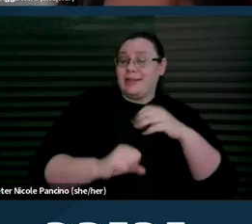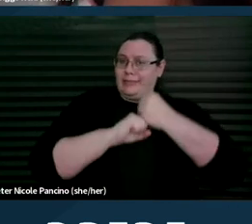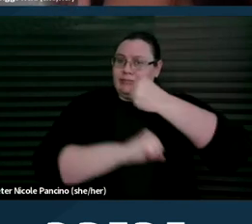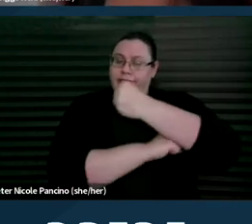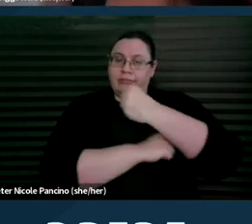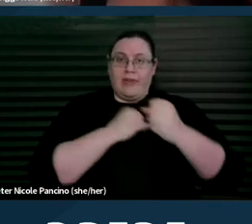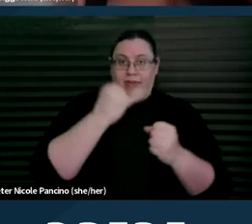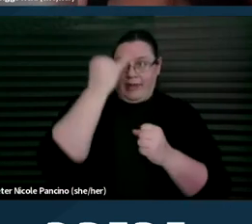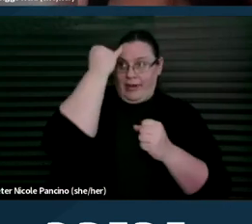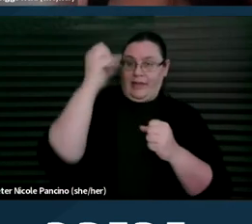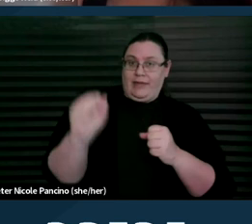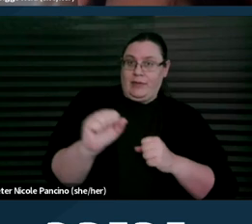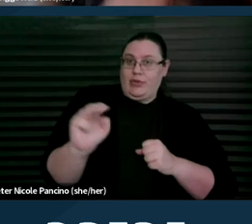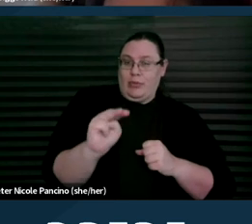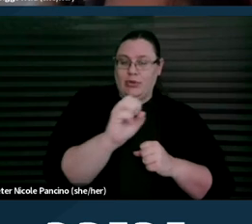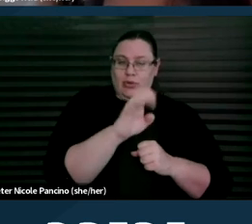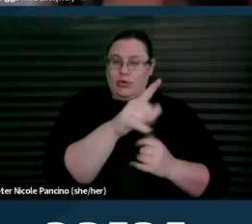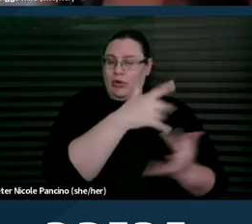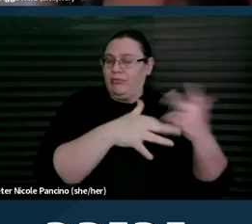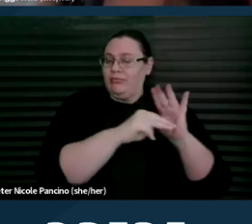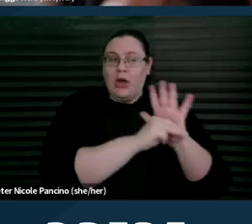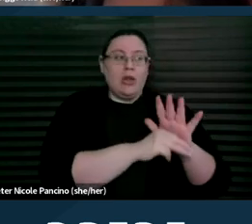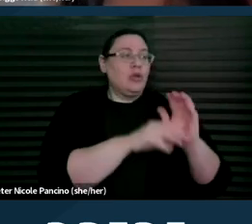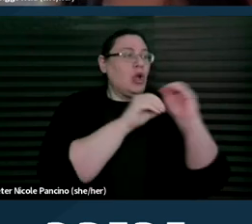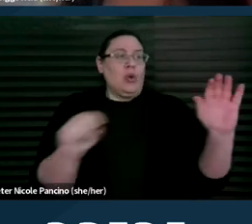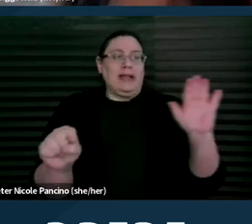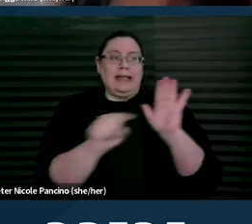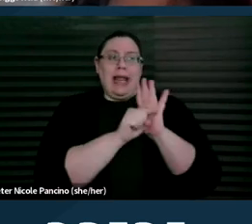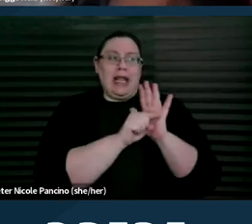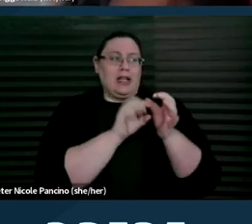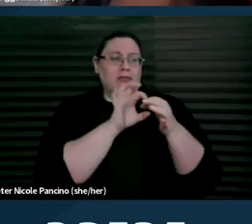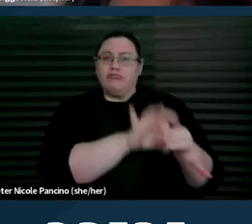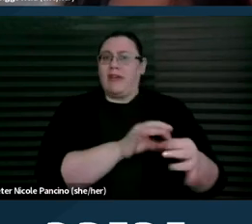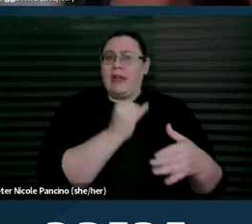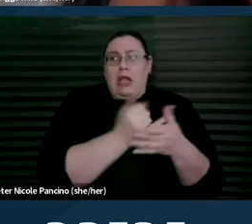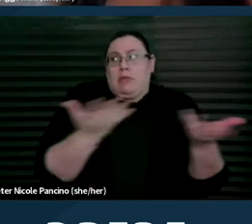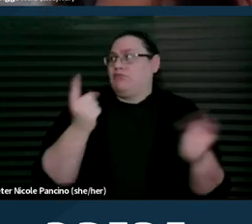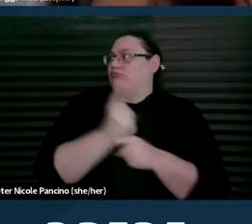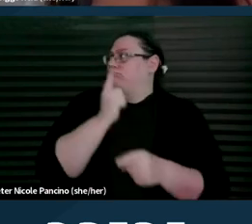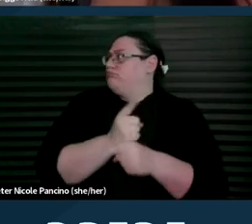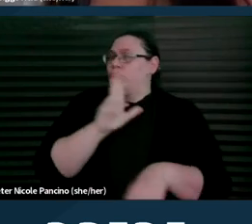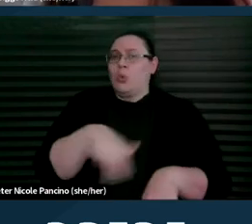impairment is no negative connotation and is just seen as a natural part of human diversity.